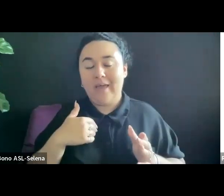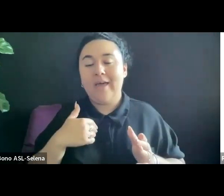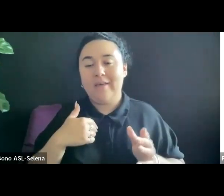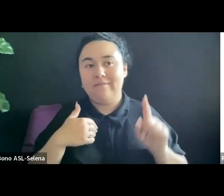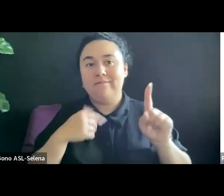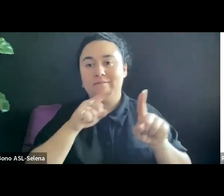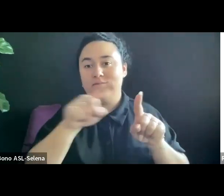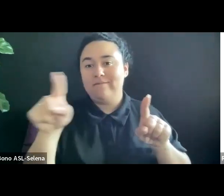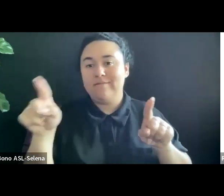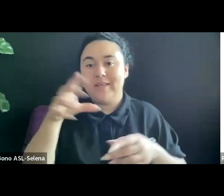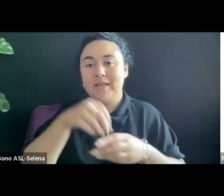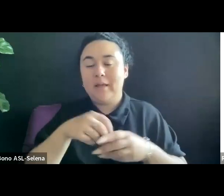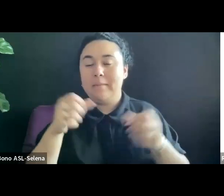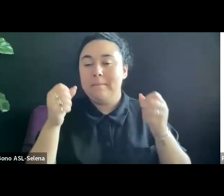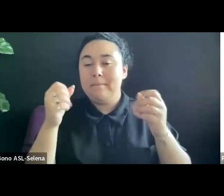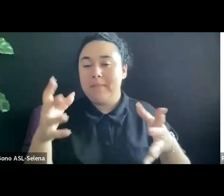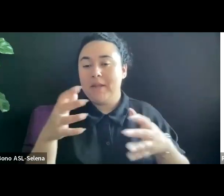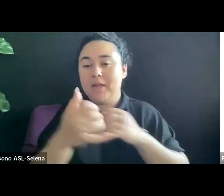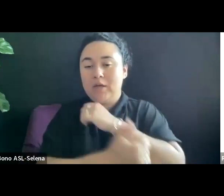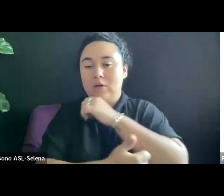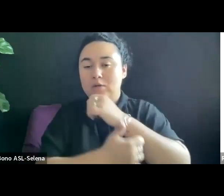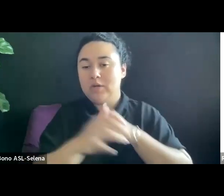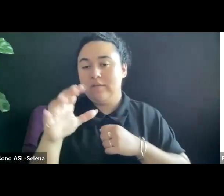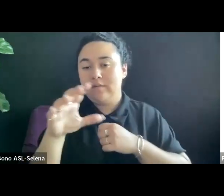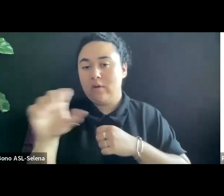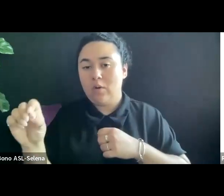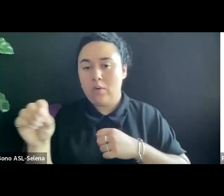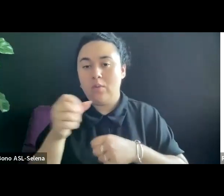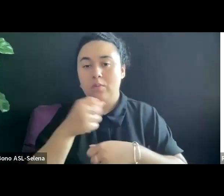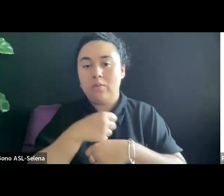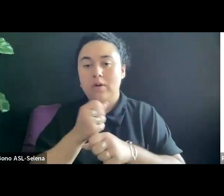TELEVISION STATIONS RELY ON TO GET FILMS MADE.